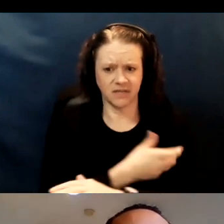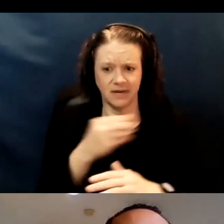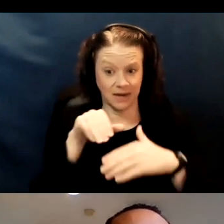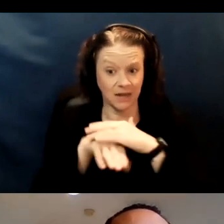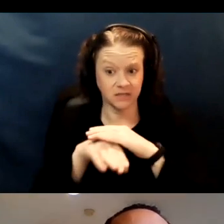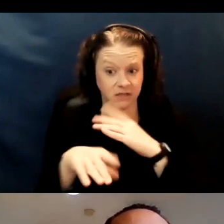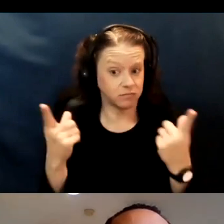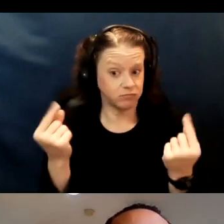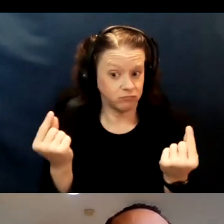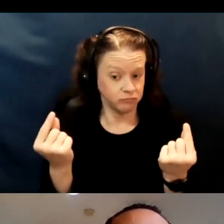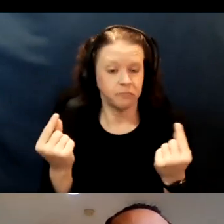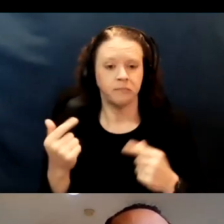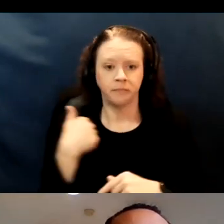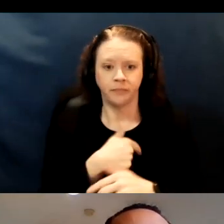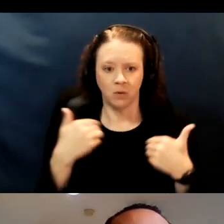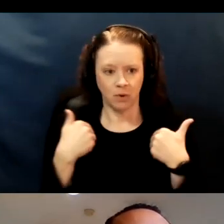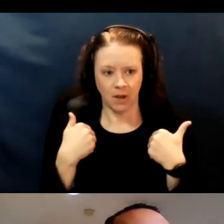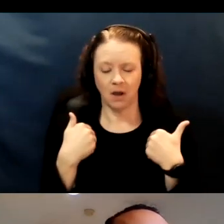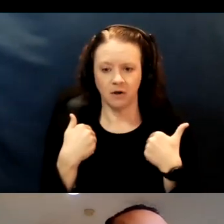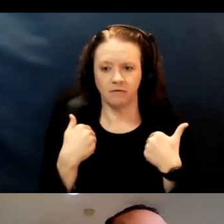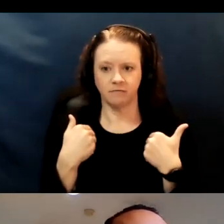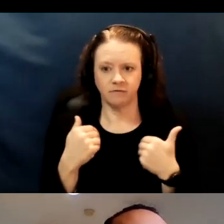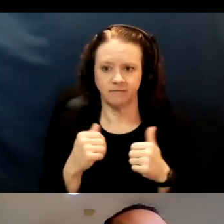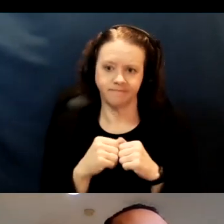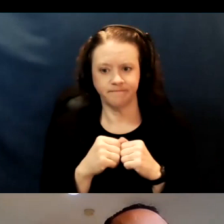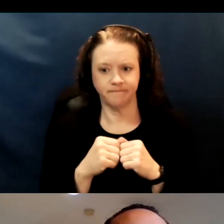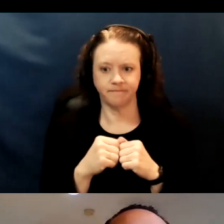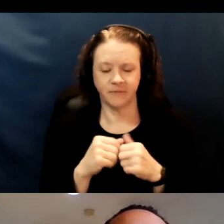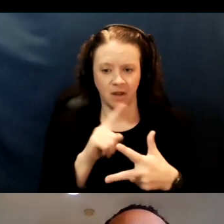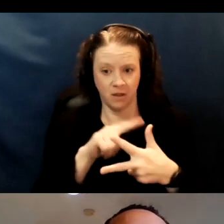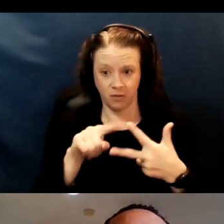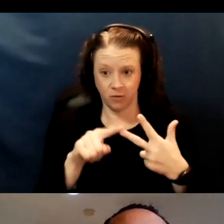we have kind of three different prongs to our strategy.